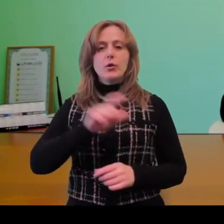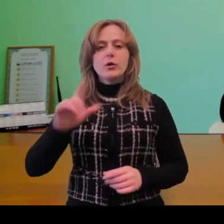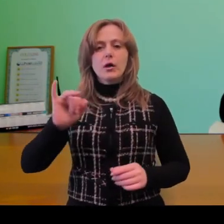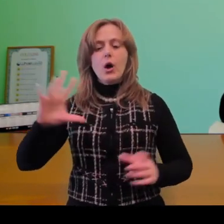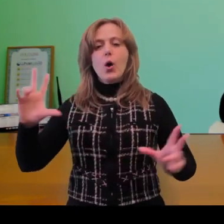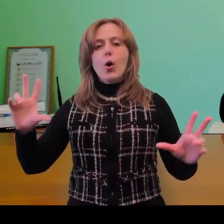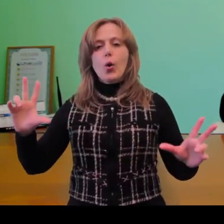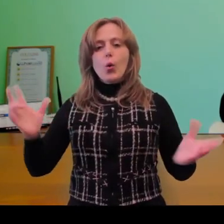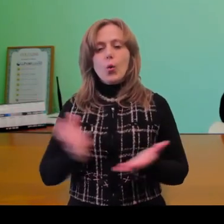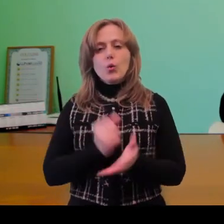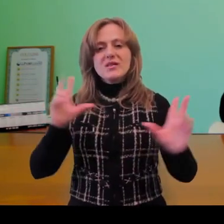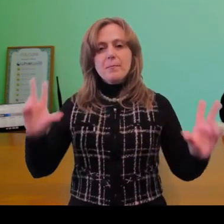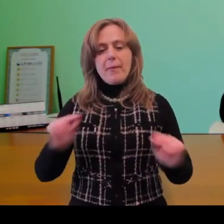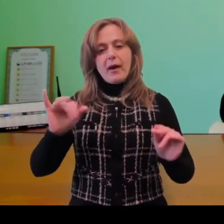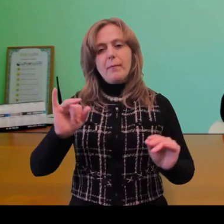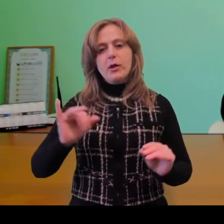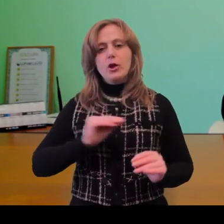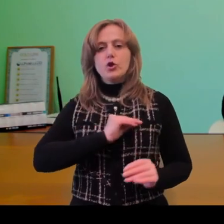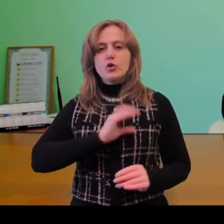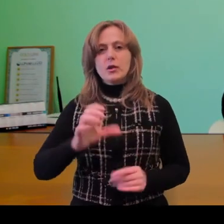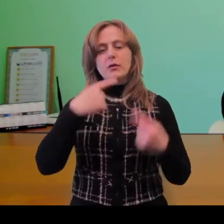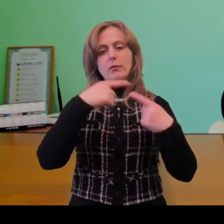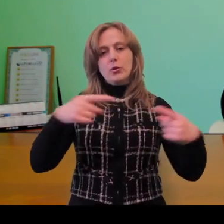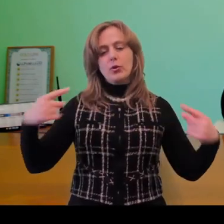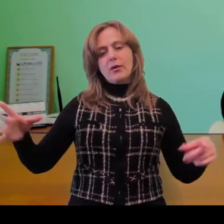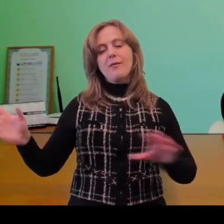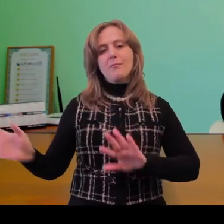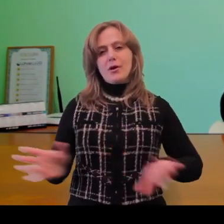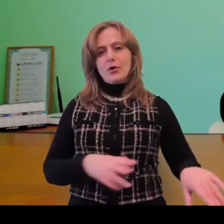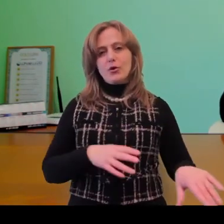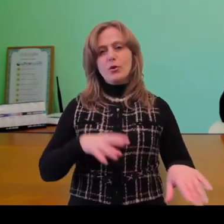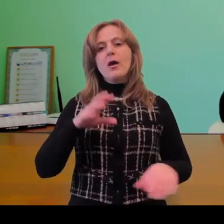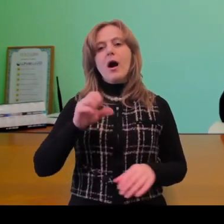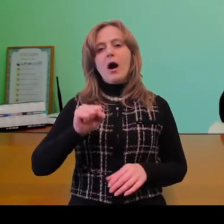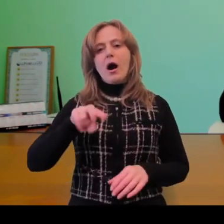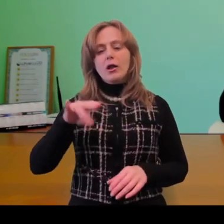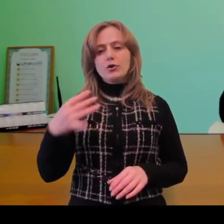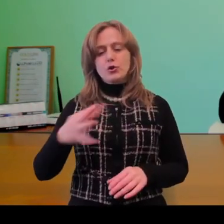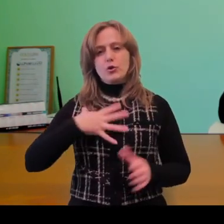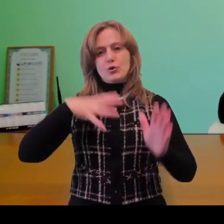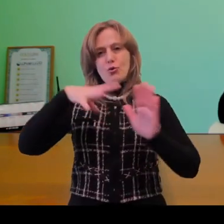the people's envy of success and welfare of the others will disappear, their greediness will die.